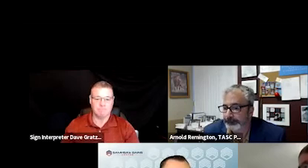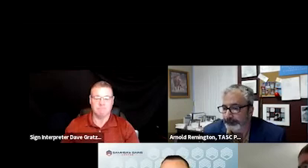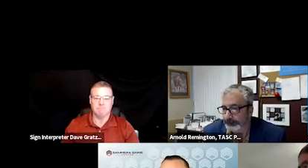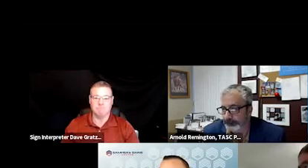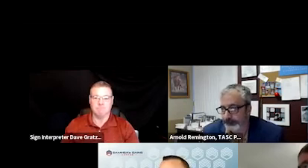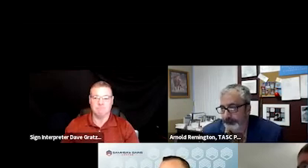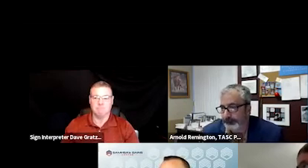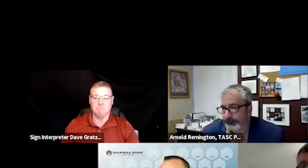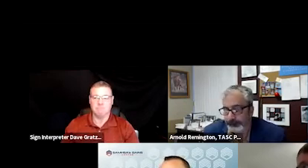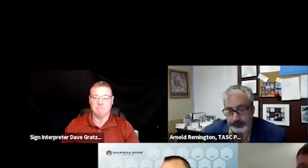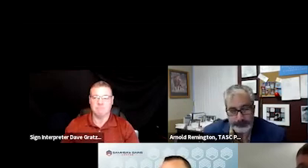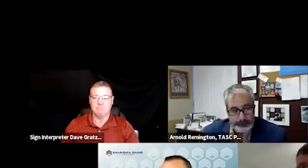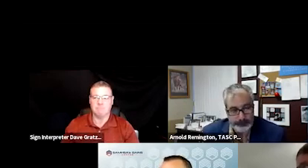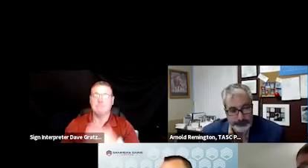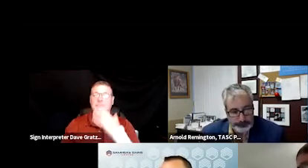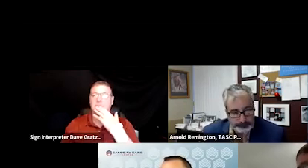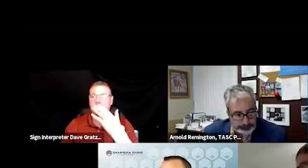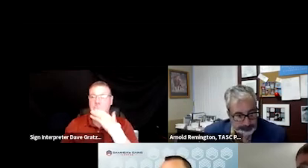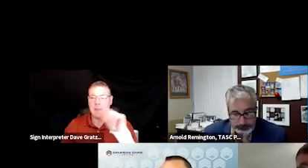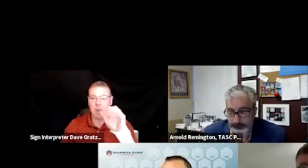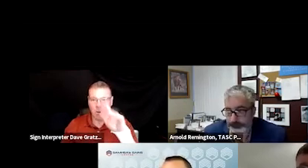Thank you, Michael. Thank you, Arnold, and thank you Krista,